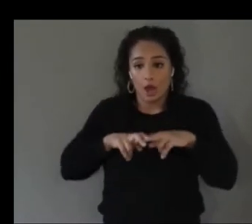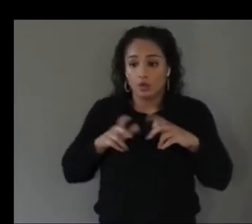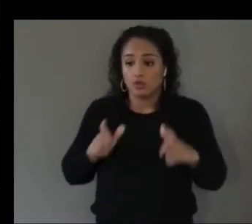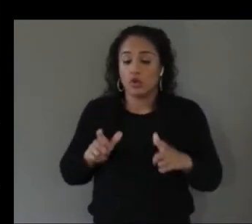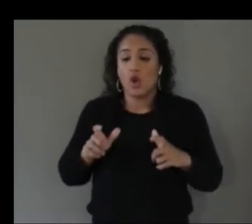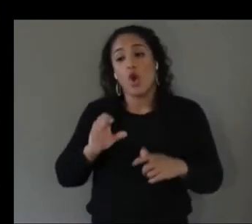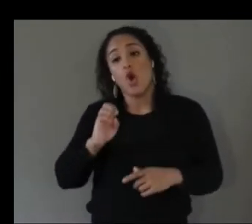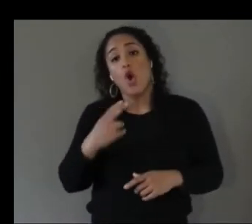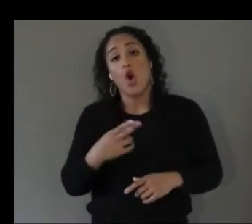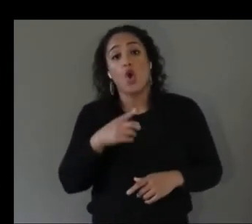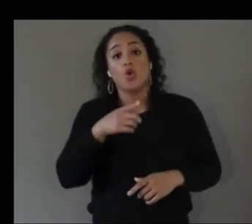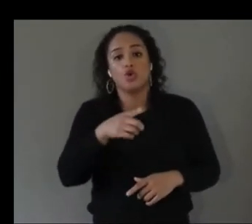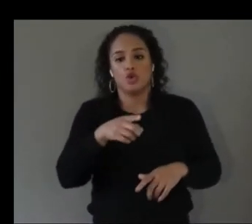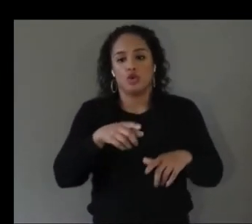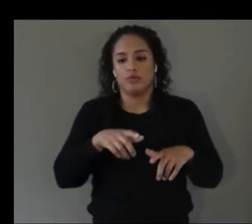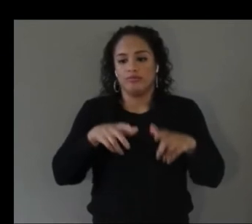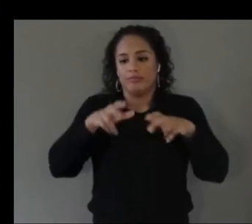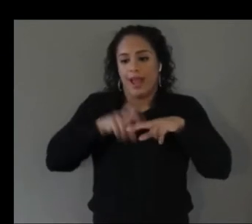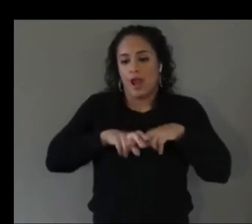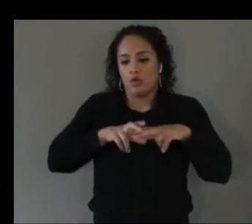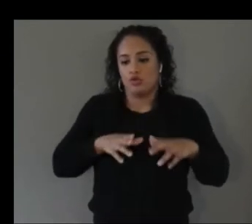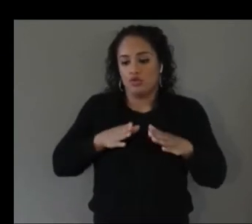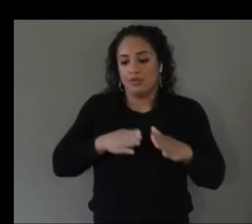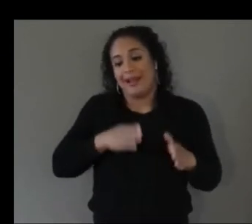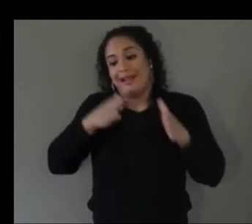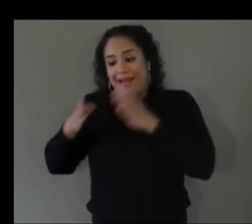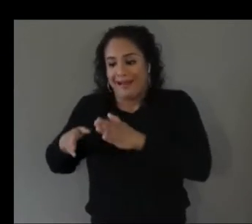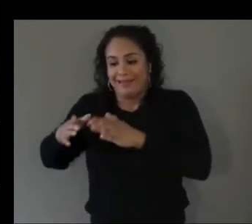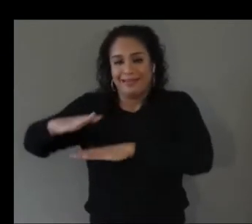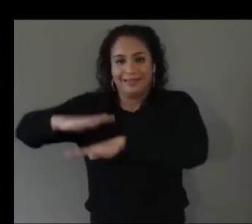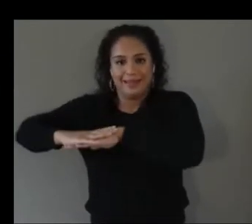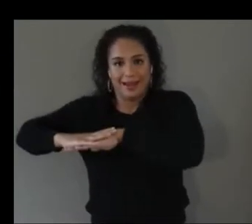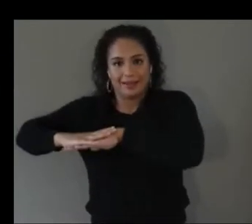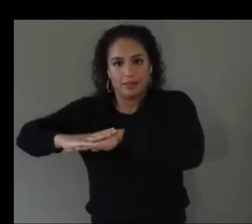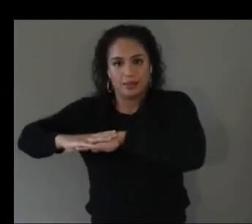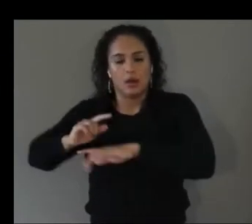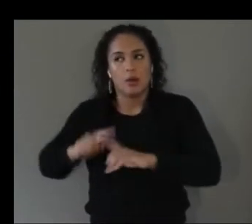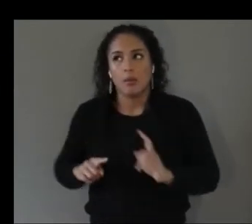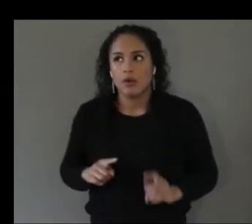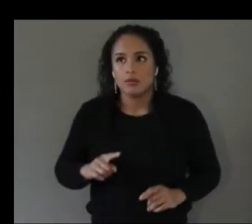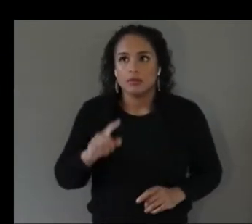to the desk but should we also represent you know maybe clutter that's around or